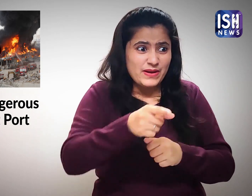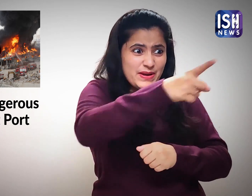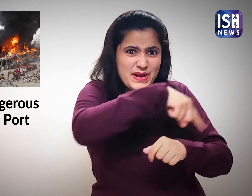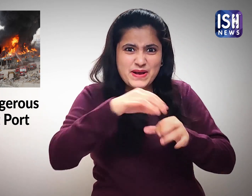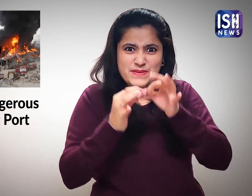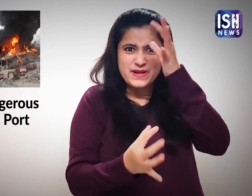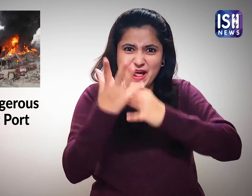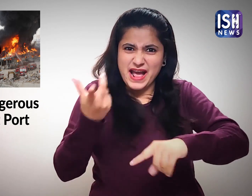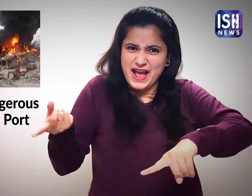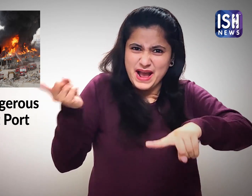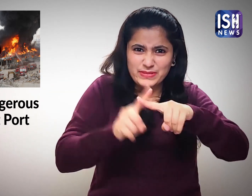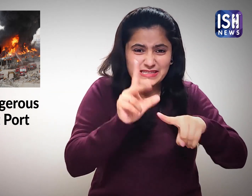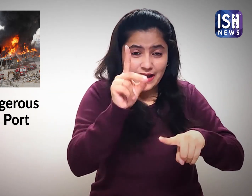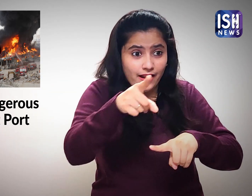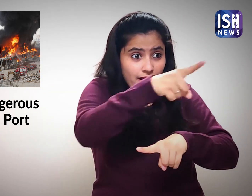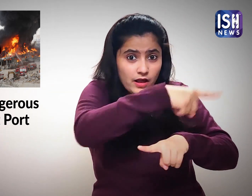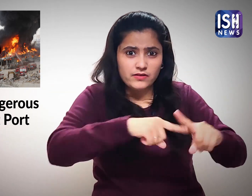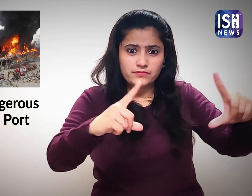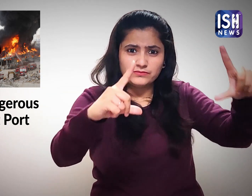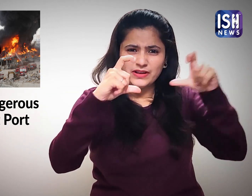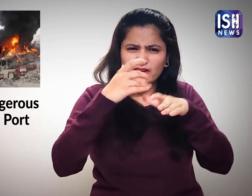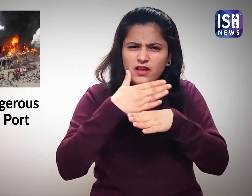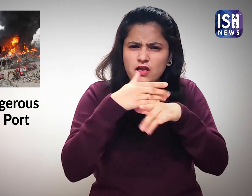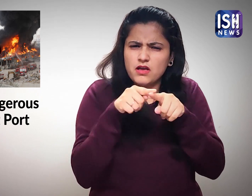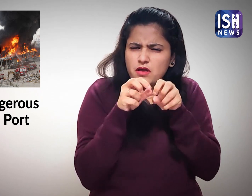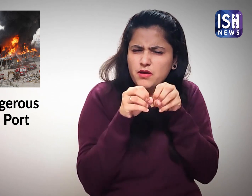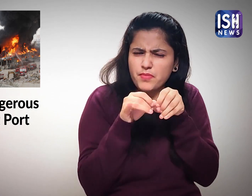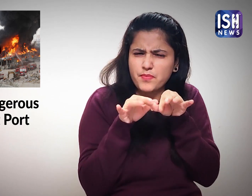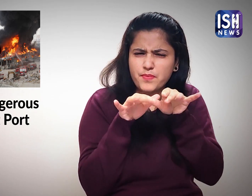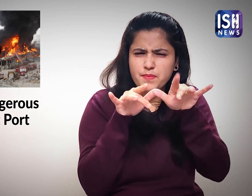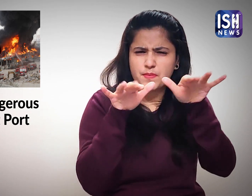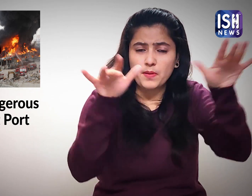Images of the fire went viral on social media.